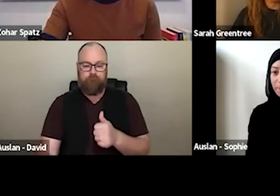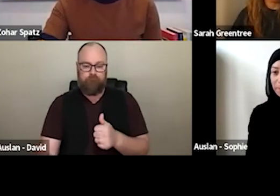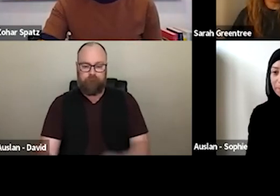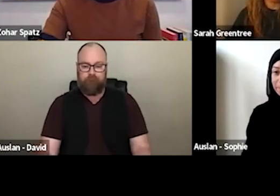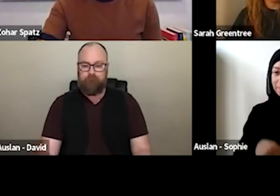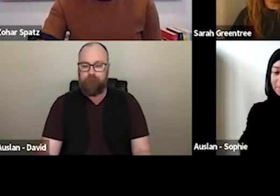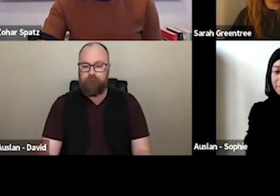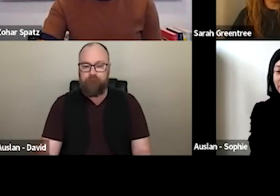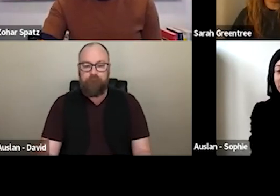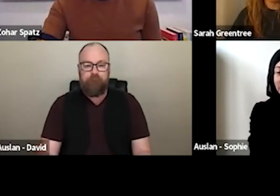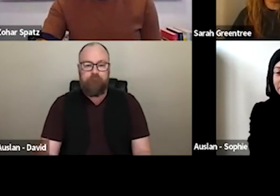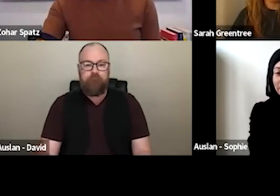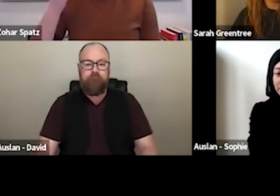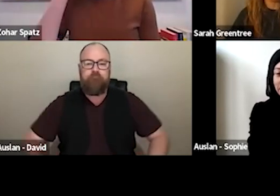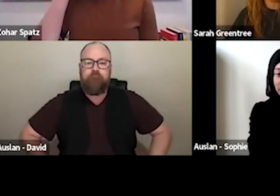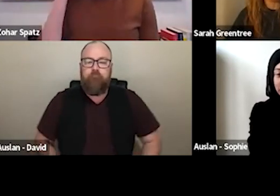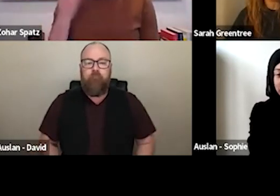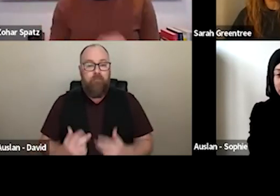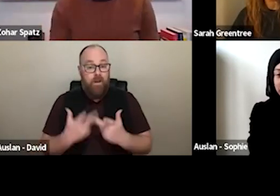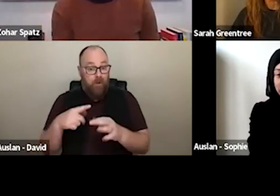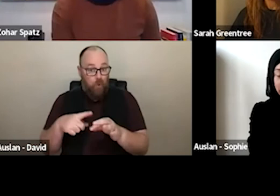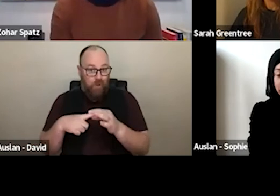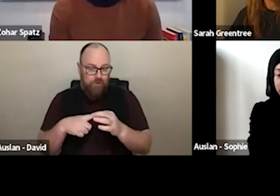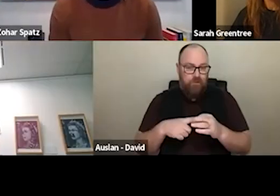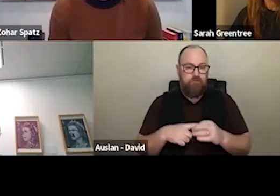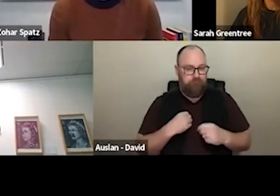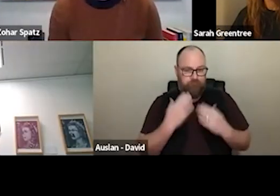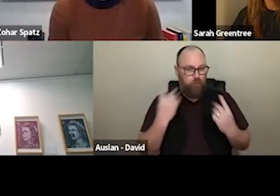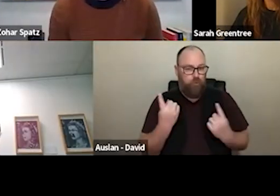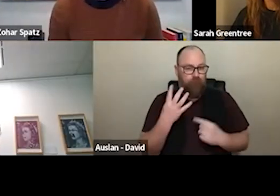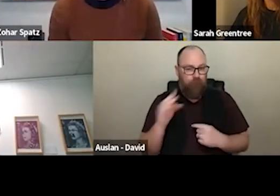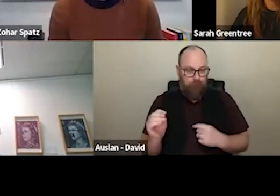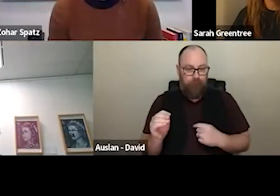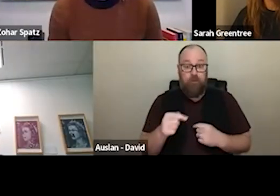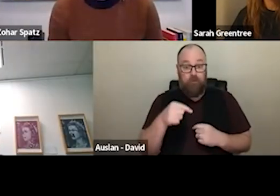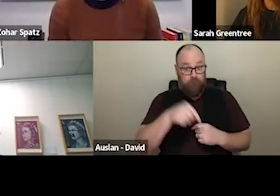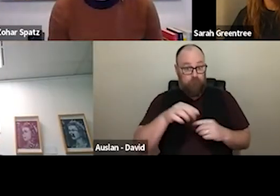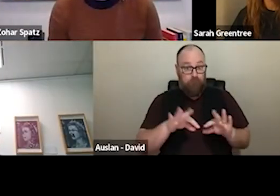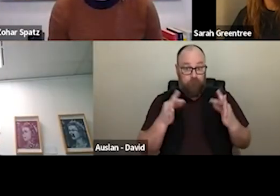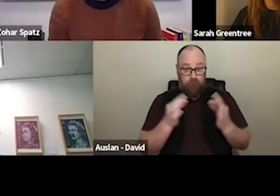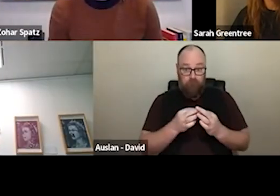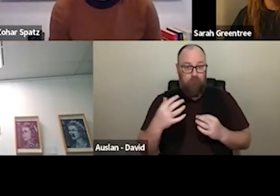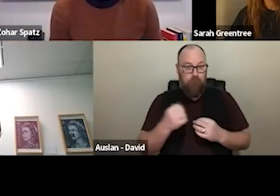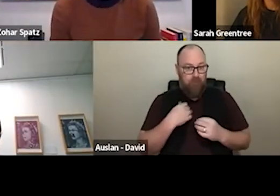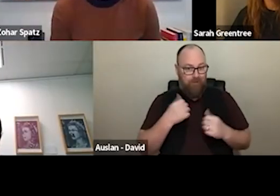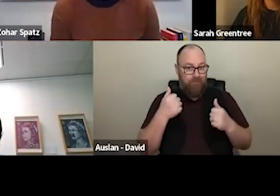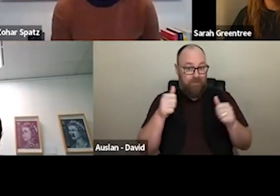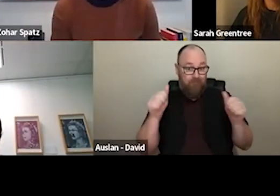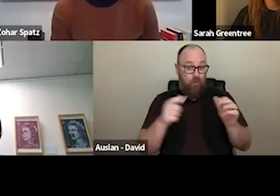Another question from an anonymous participant. another question from an anonymous participant. That's the organization. Does the organisation need a history of being successful Need a history of being successful with the Oscar grants to be viable for 4 year funding.